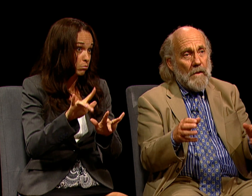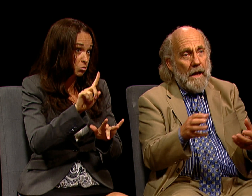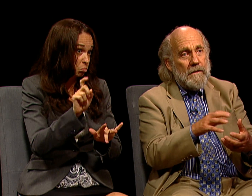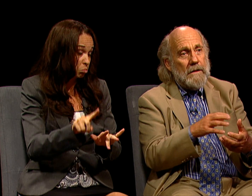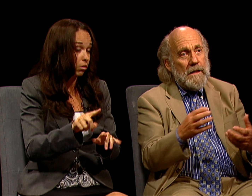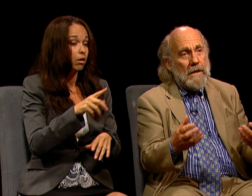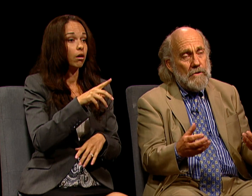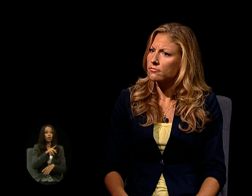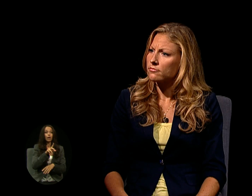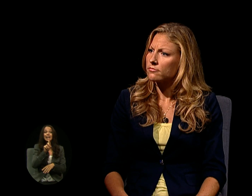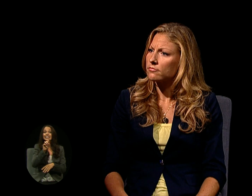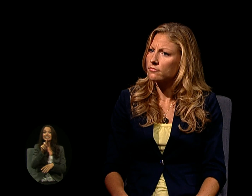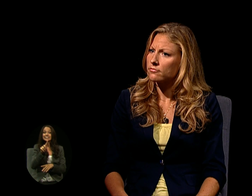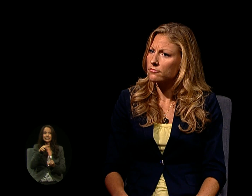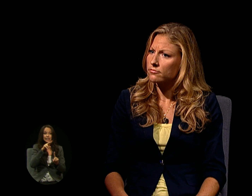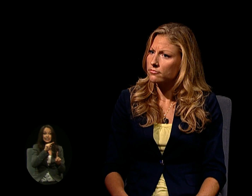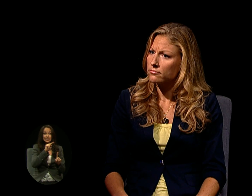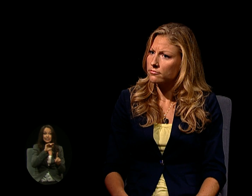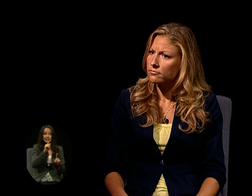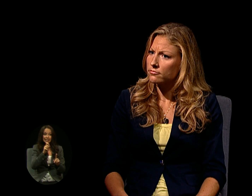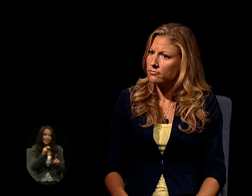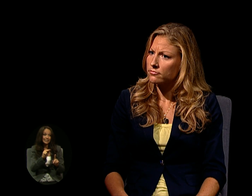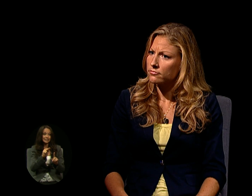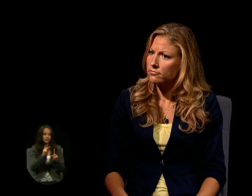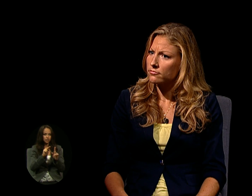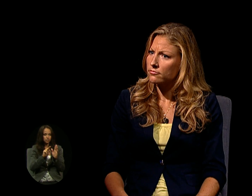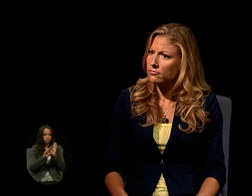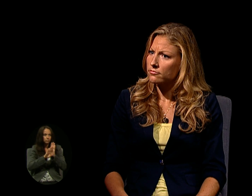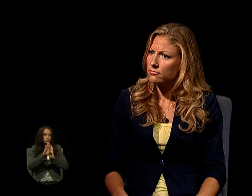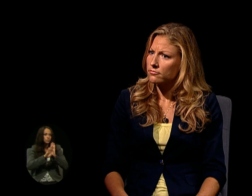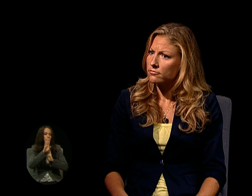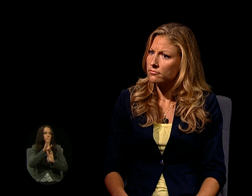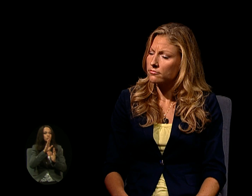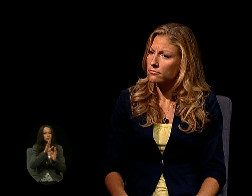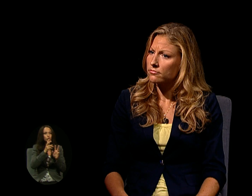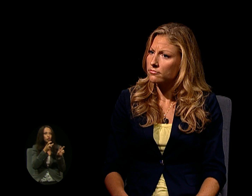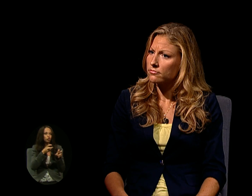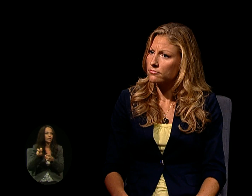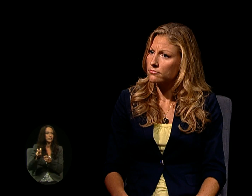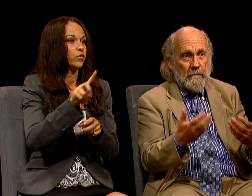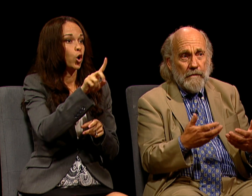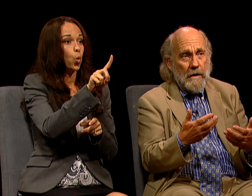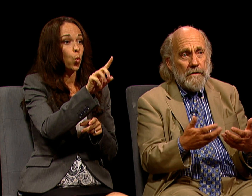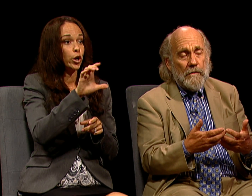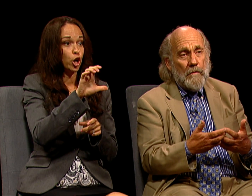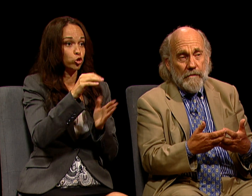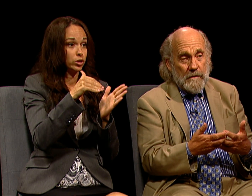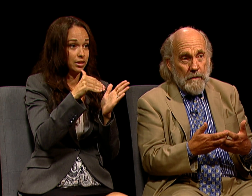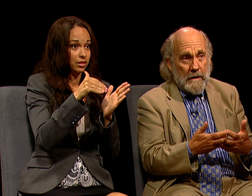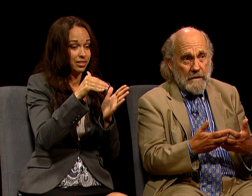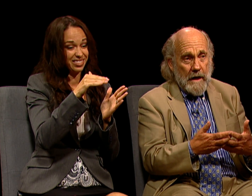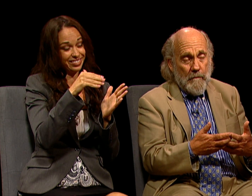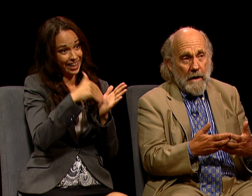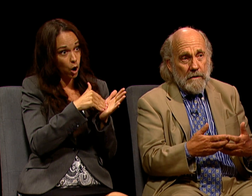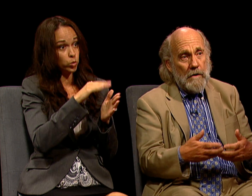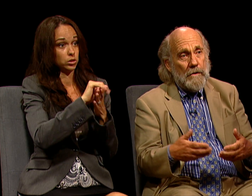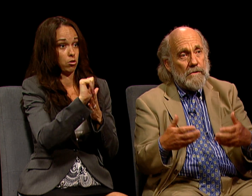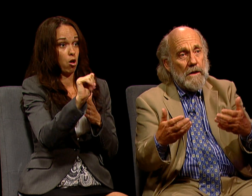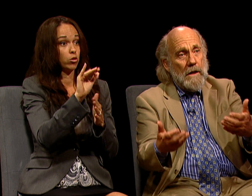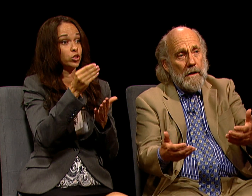AND DID HE ENGINEER THE TRANSFER OF $100,000 OF FUNDS FROM ONE OF HIS BIGGEST CAMPAIGN DONORS